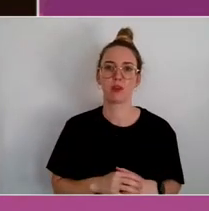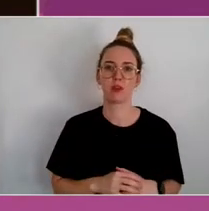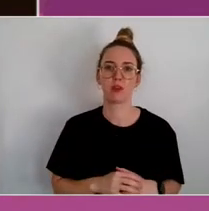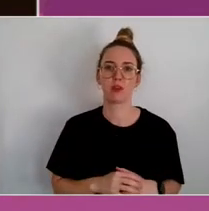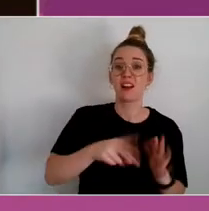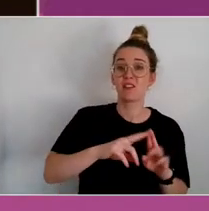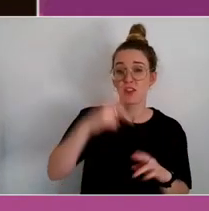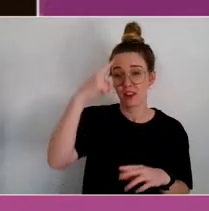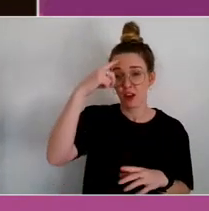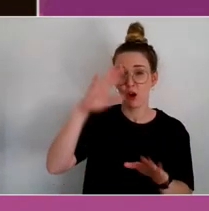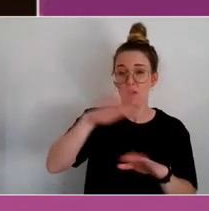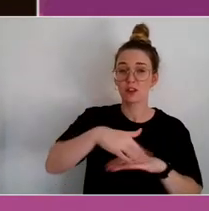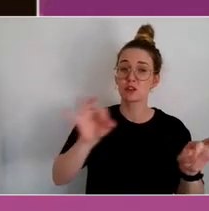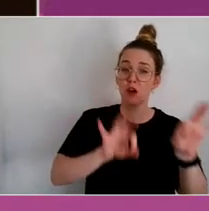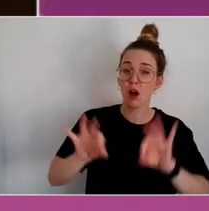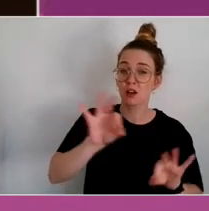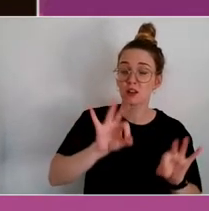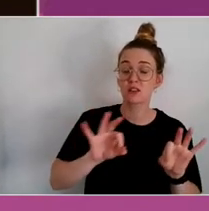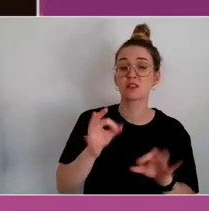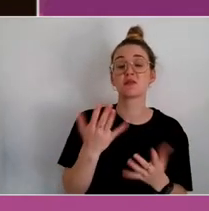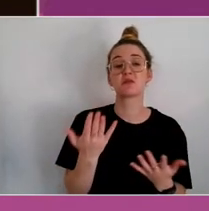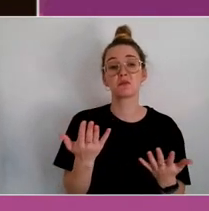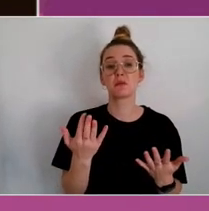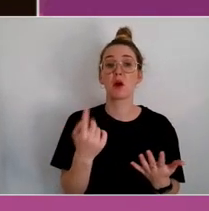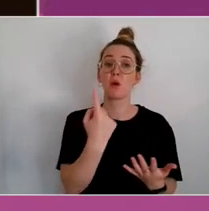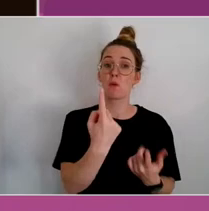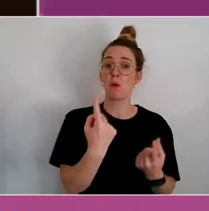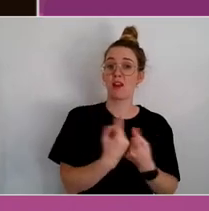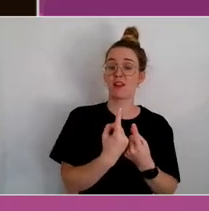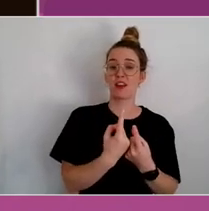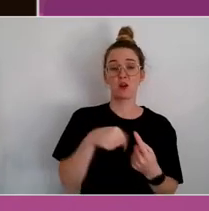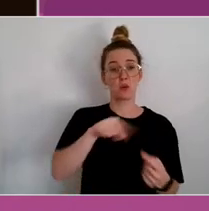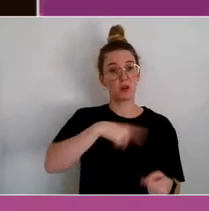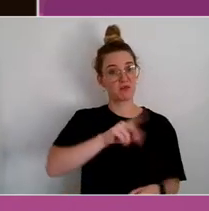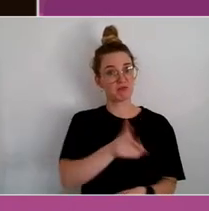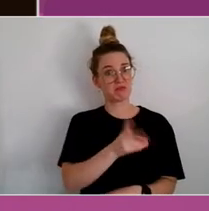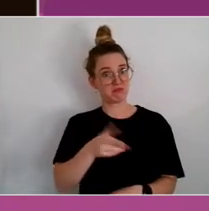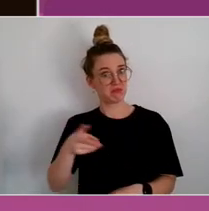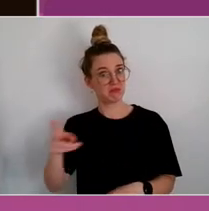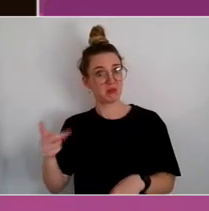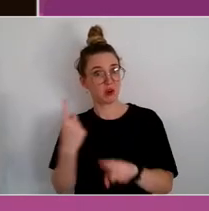one of the things that is often sort of talked about as being the things we don't do enough